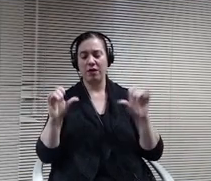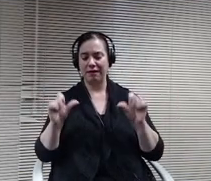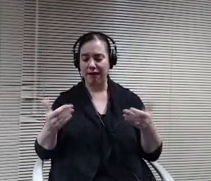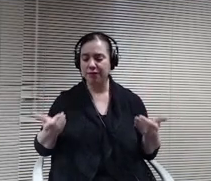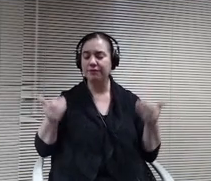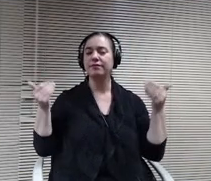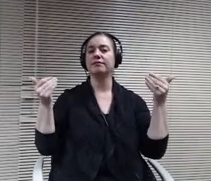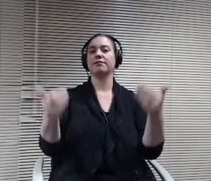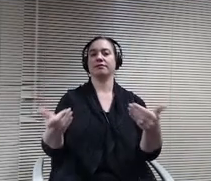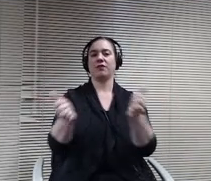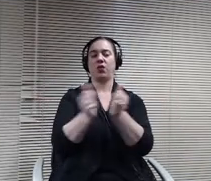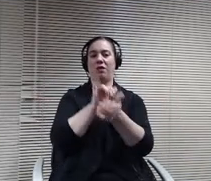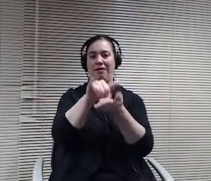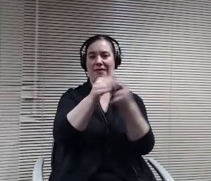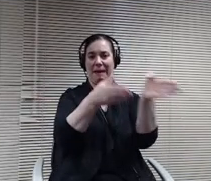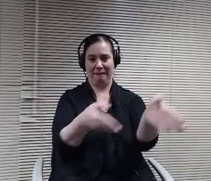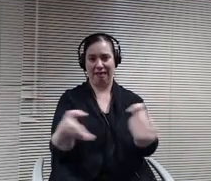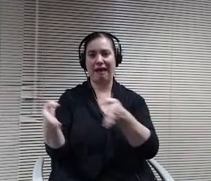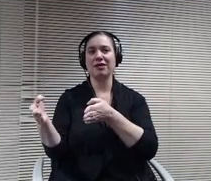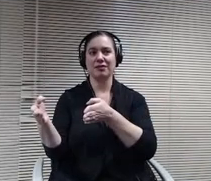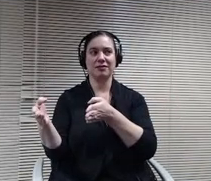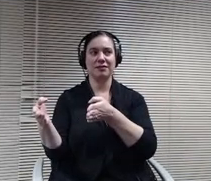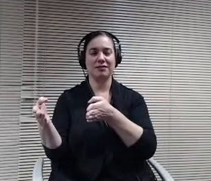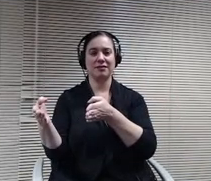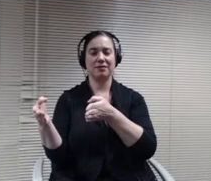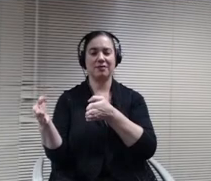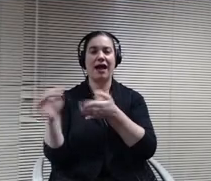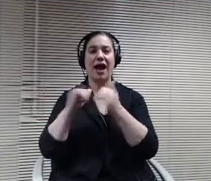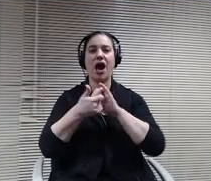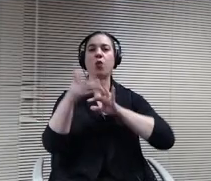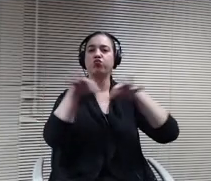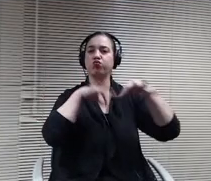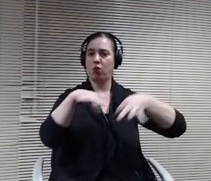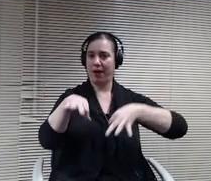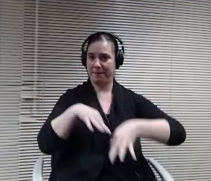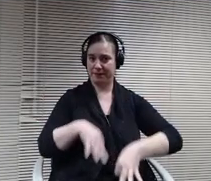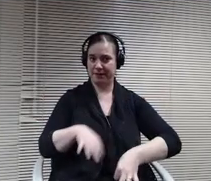as as was described and and for the audience the plan was